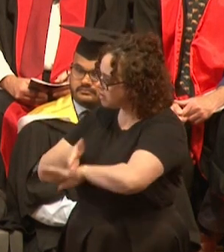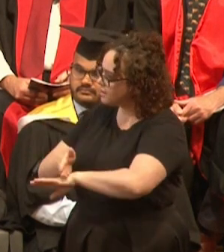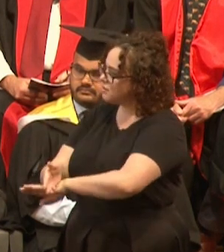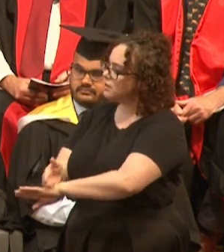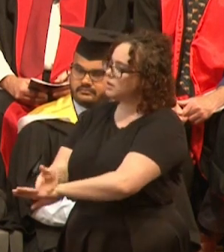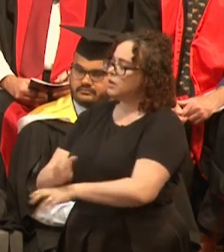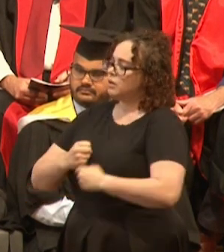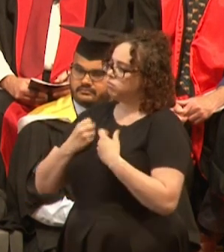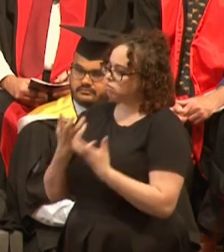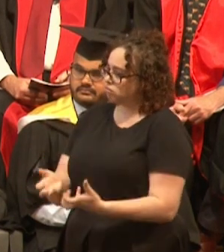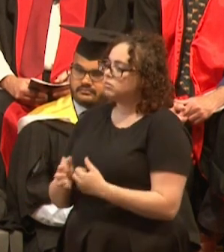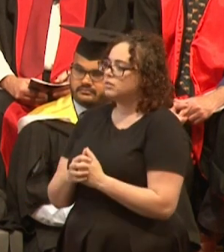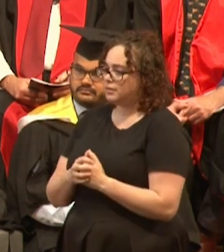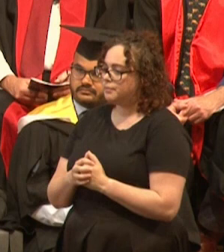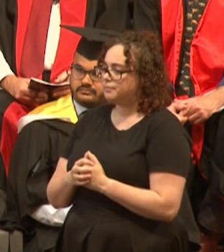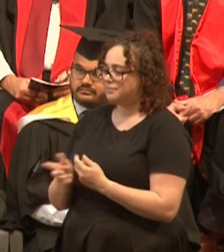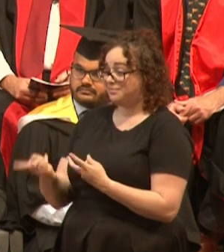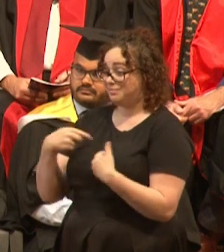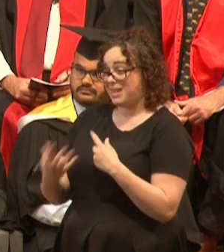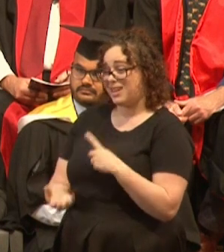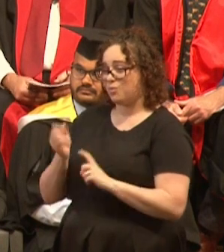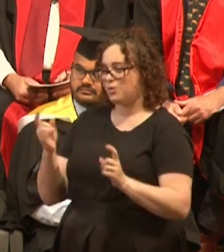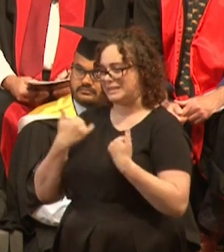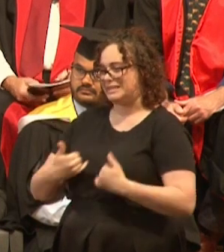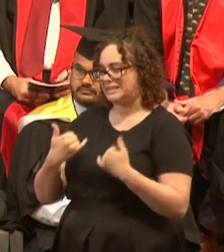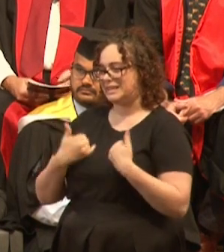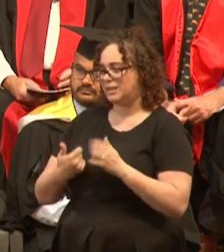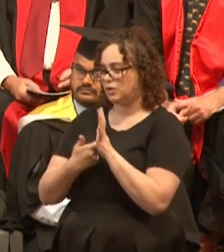bad dose of Ross River fever and chronic fatigue,